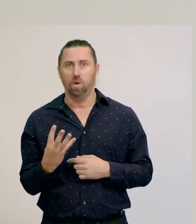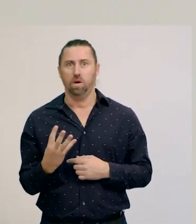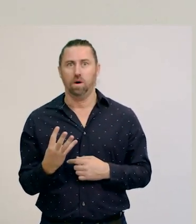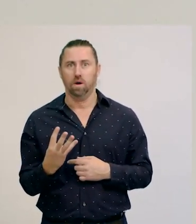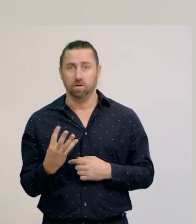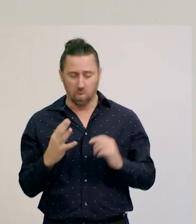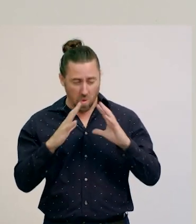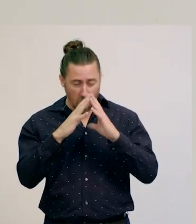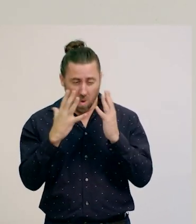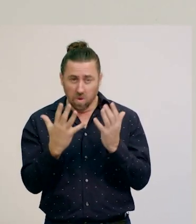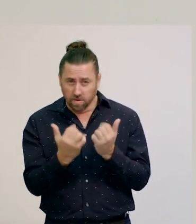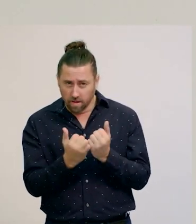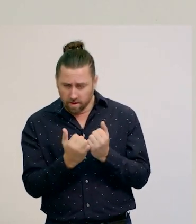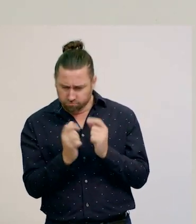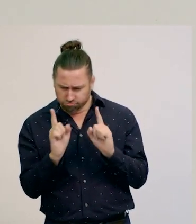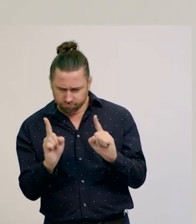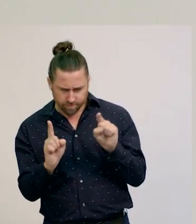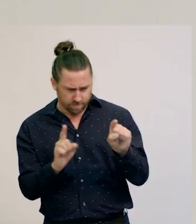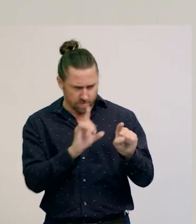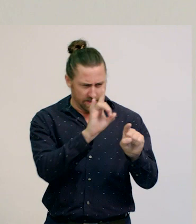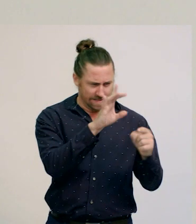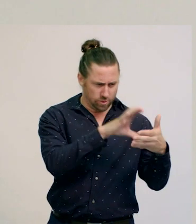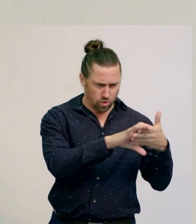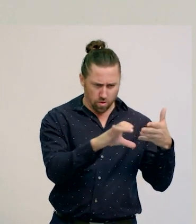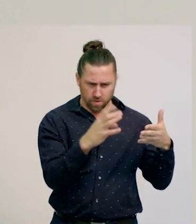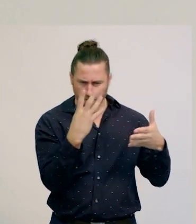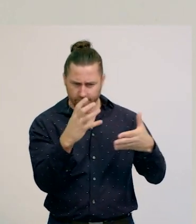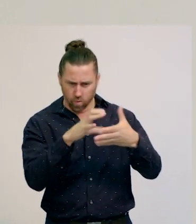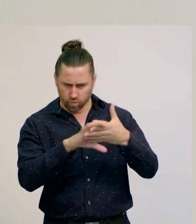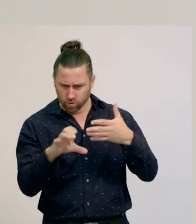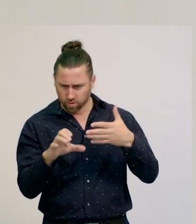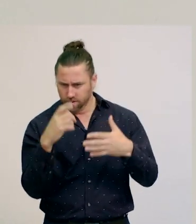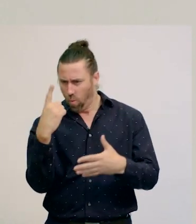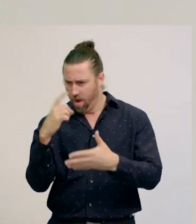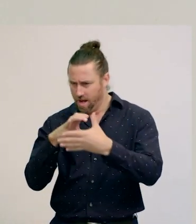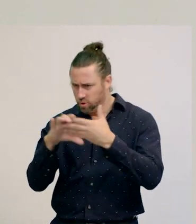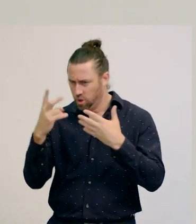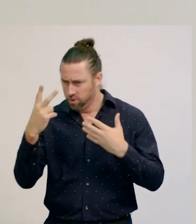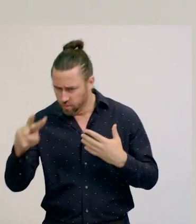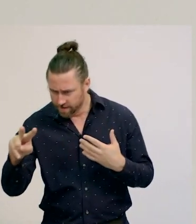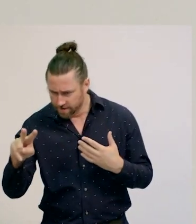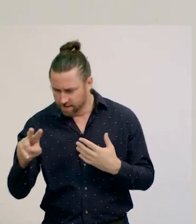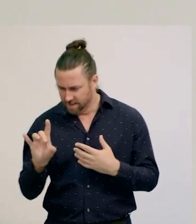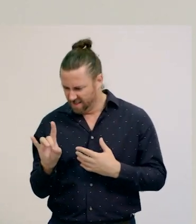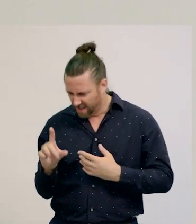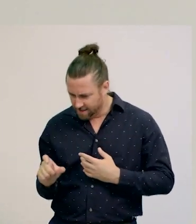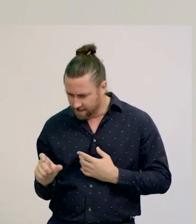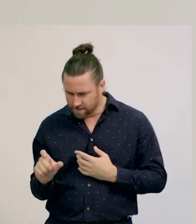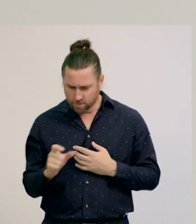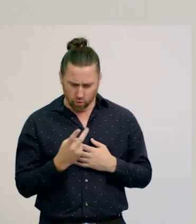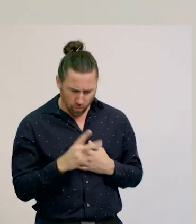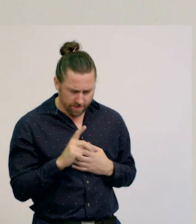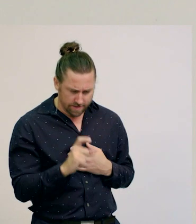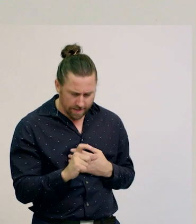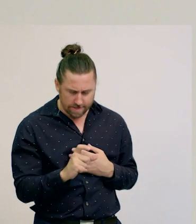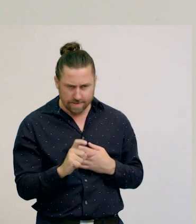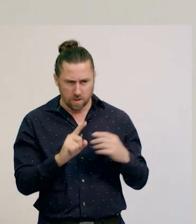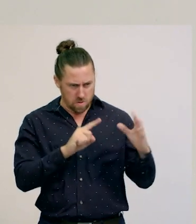This is $10, $4, $1.20, 10c and 20c.